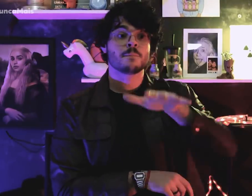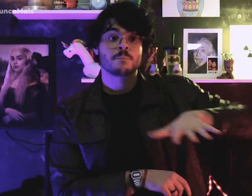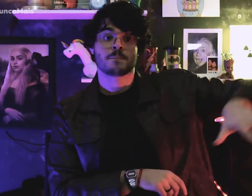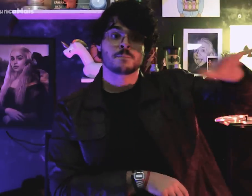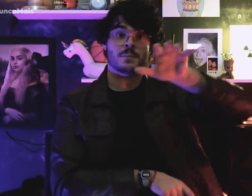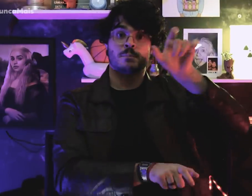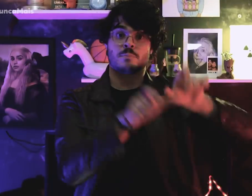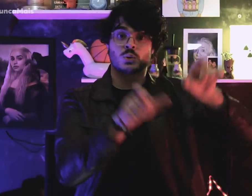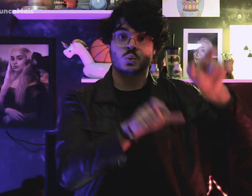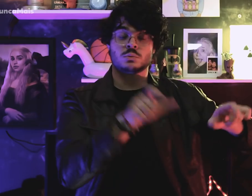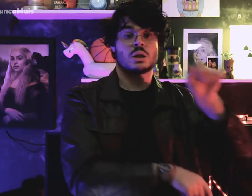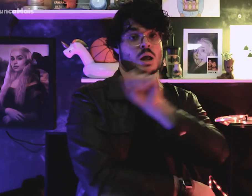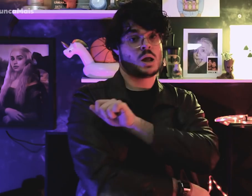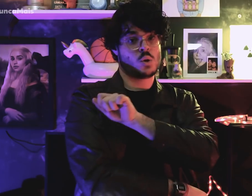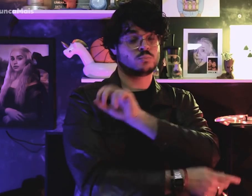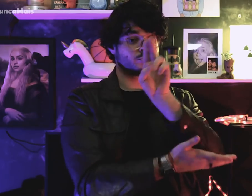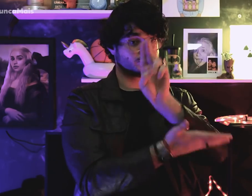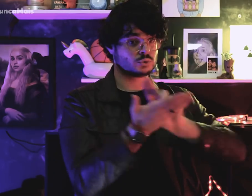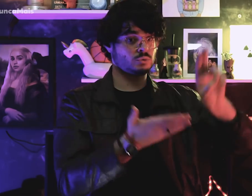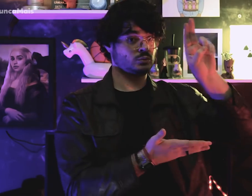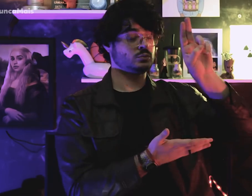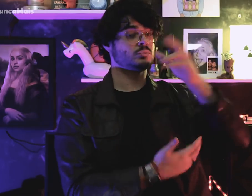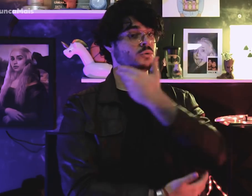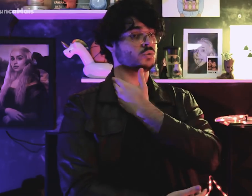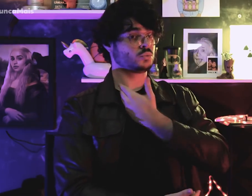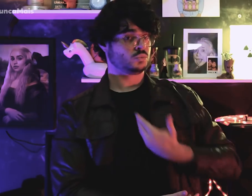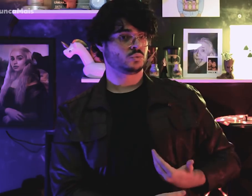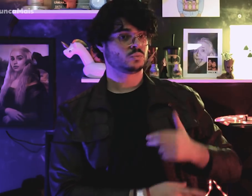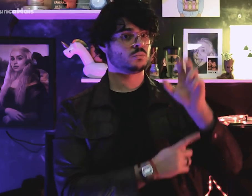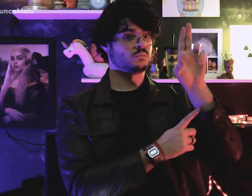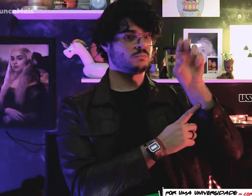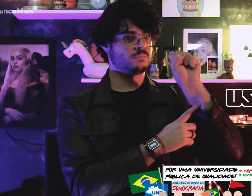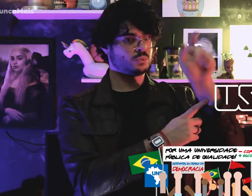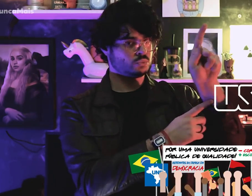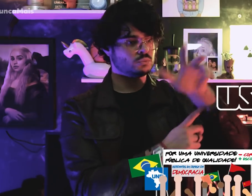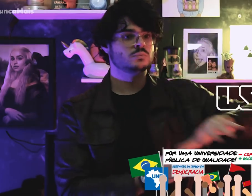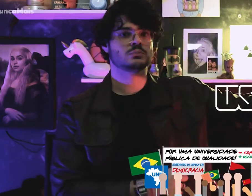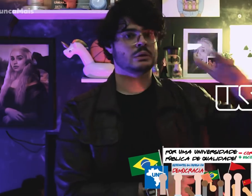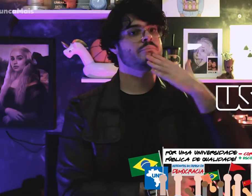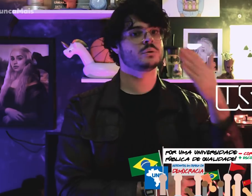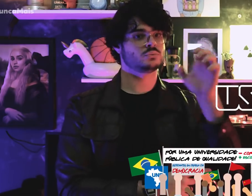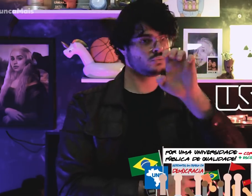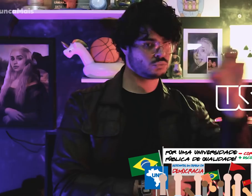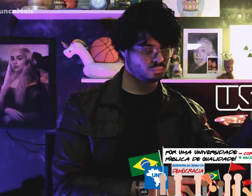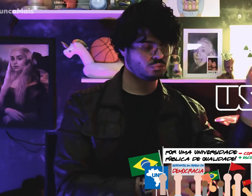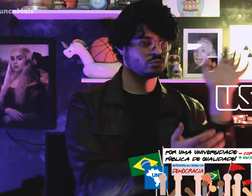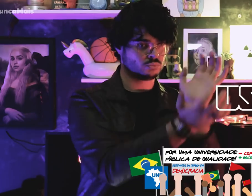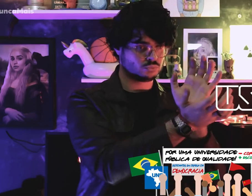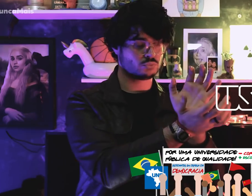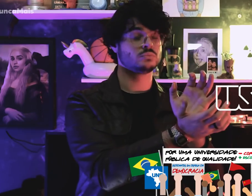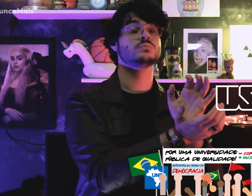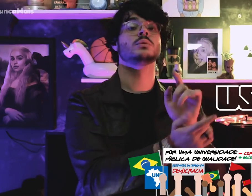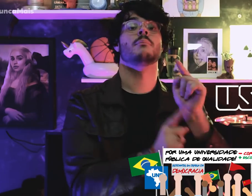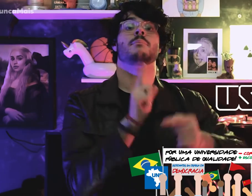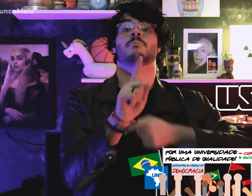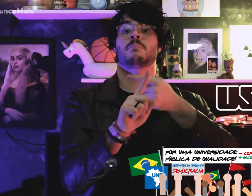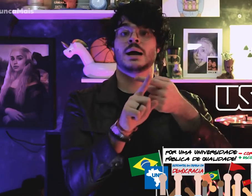USP students, public, left-wing university,